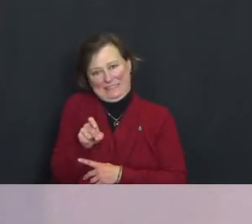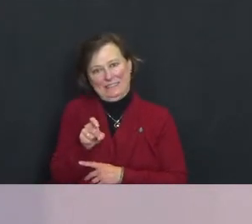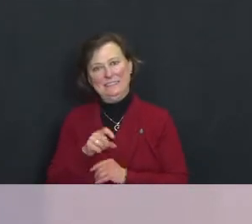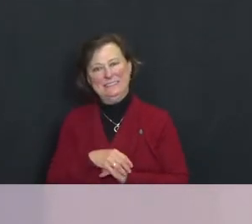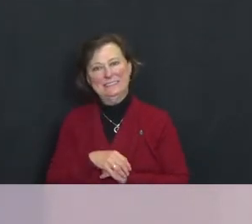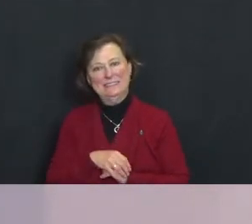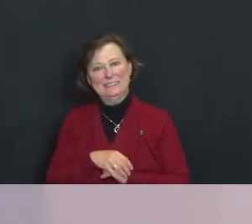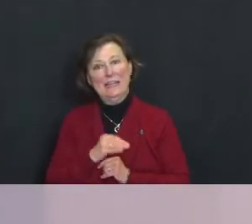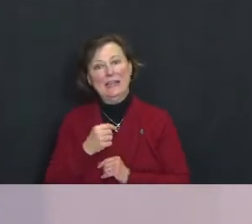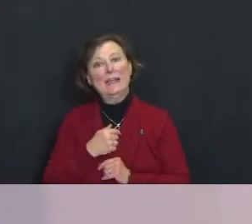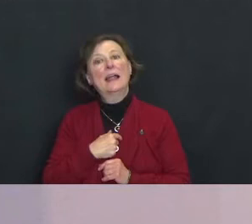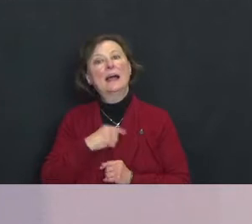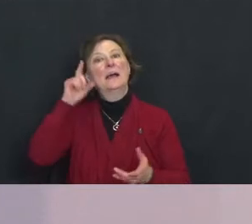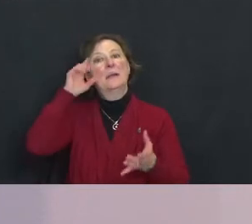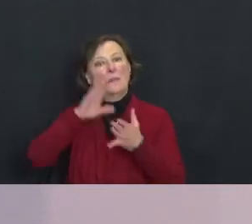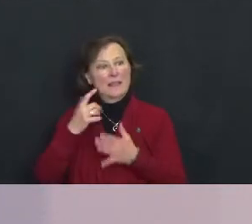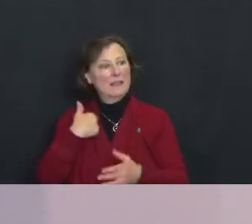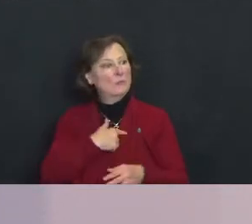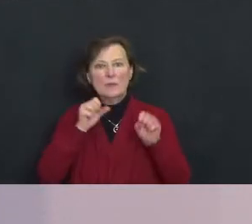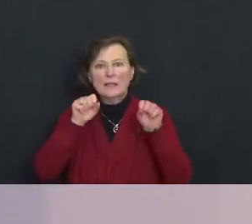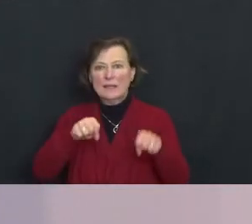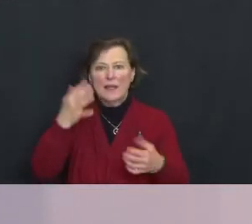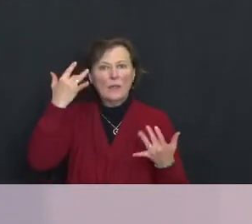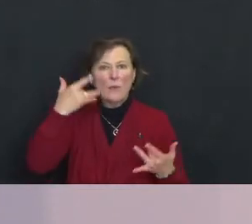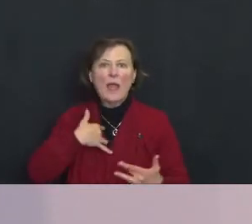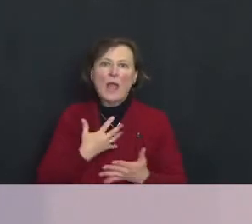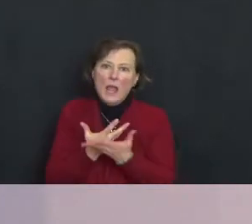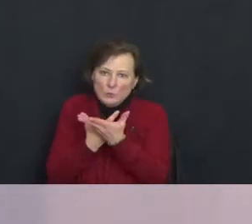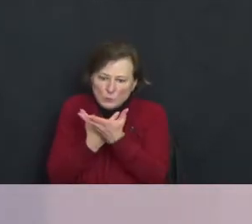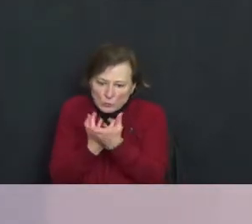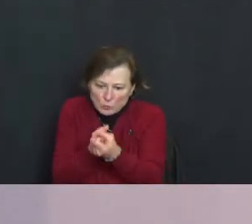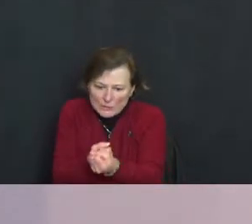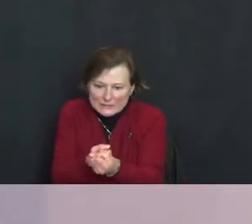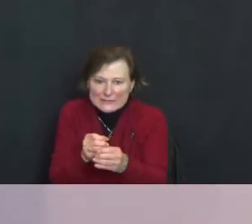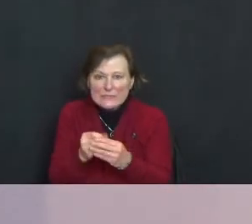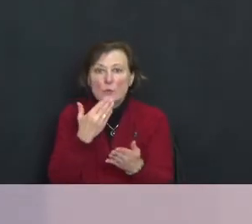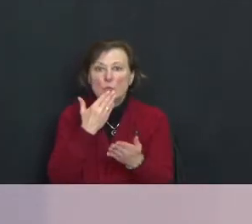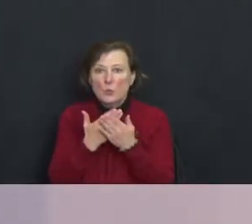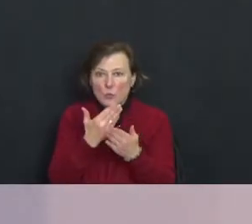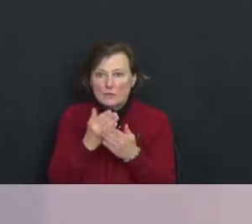And I believe we can because I trust in the goodness of the human heart.